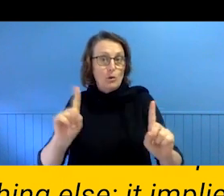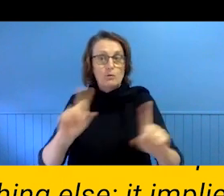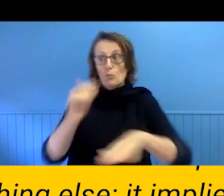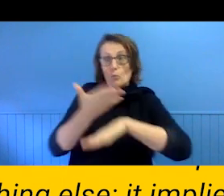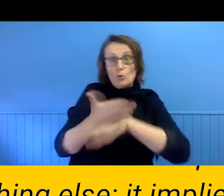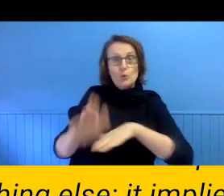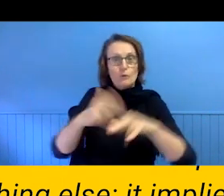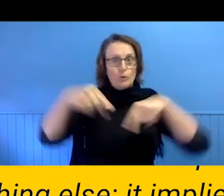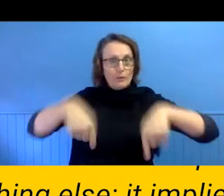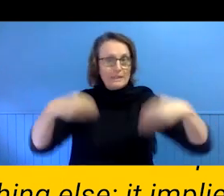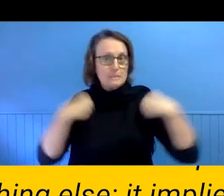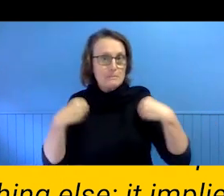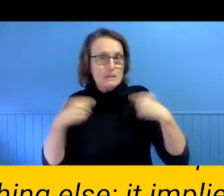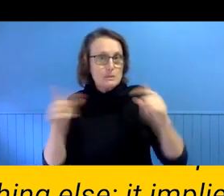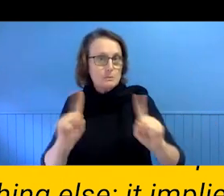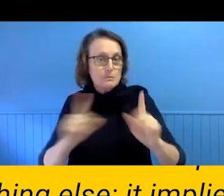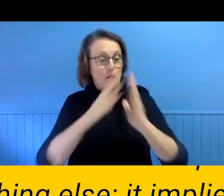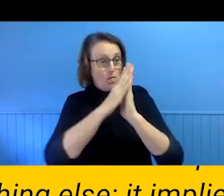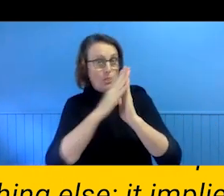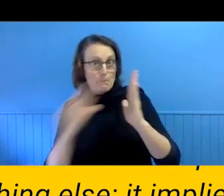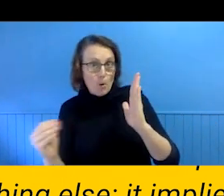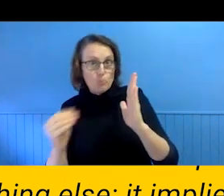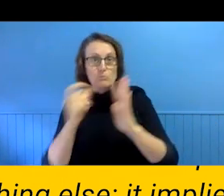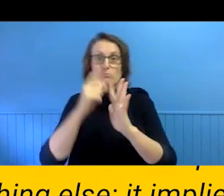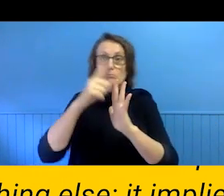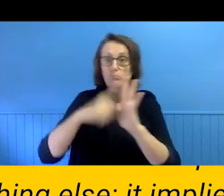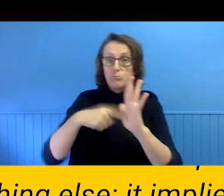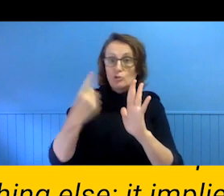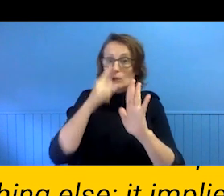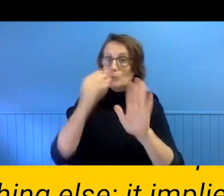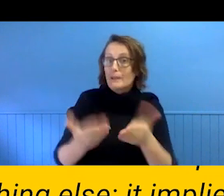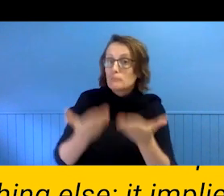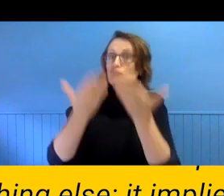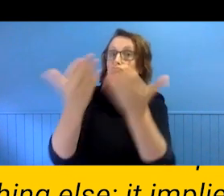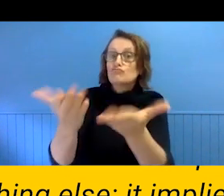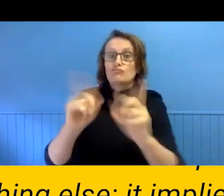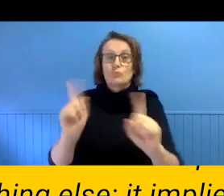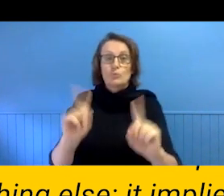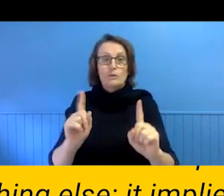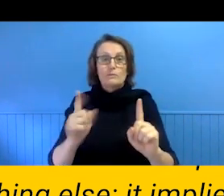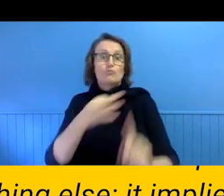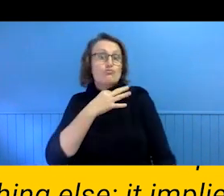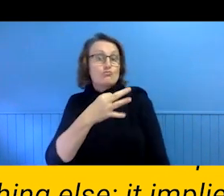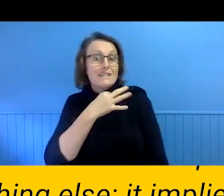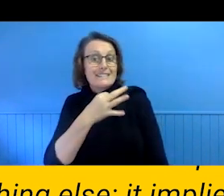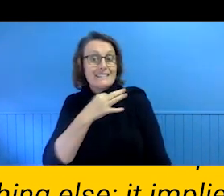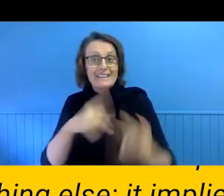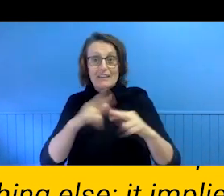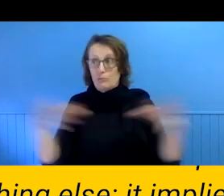What this model or collaboration or project might offer the world. What was the risk by jumping into bed together and